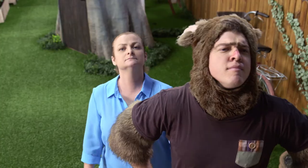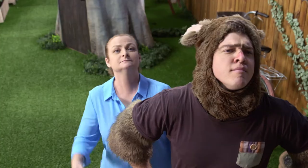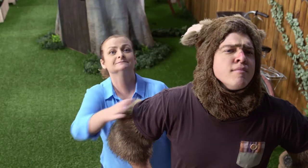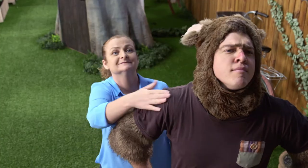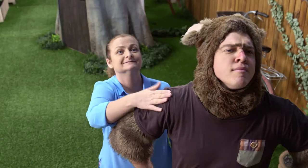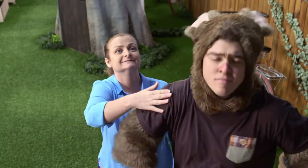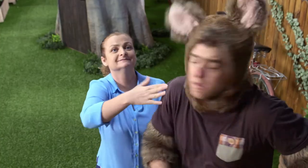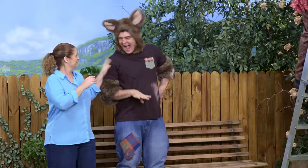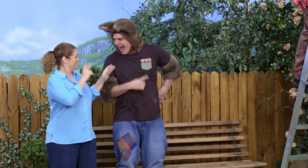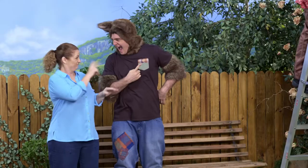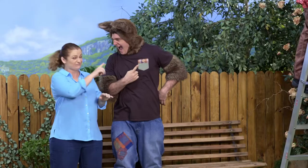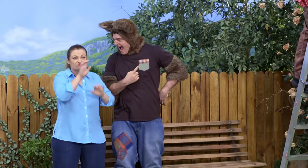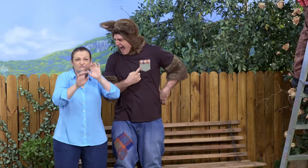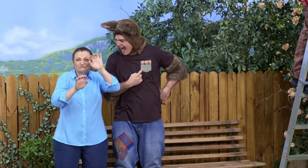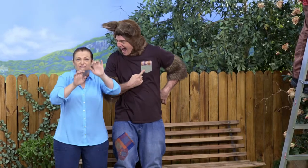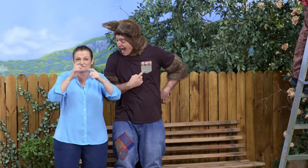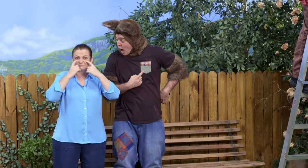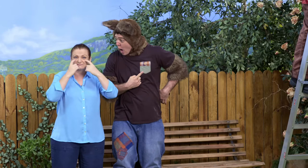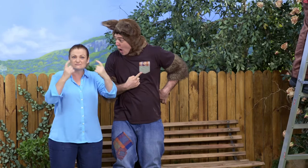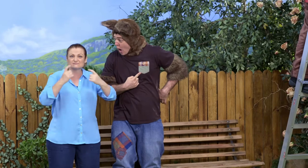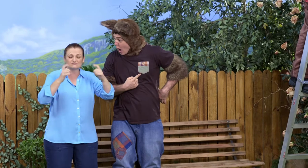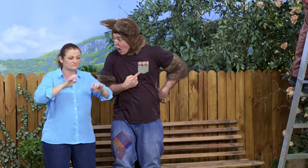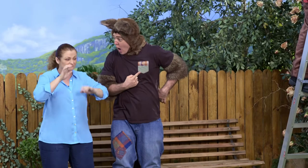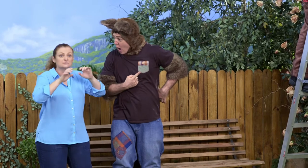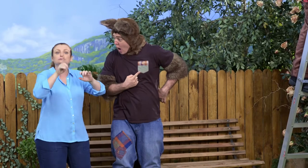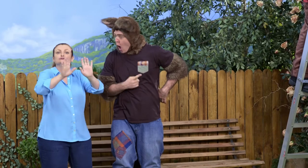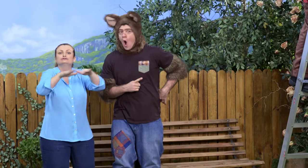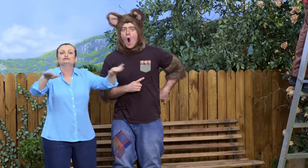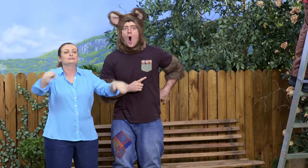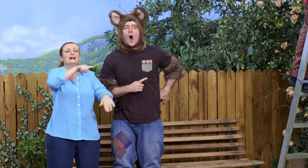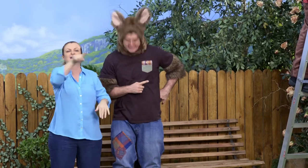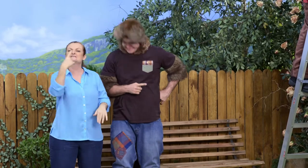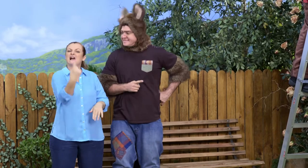Possum, you see how very, very carefully Skip is climbing the ladder.